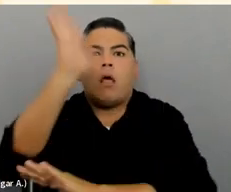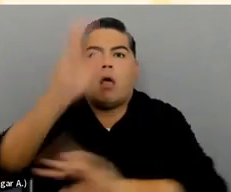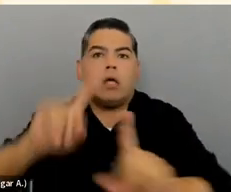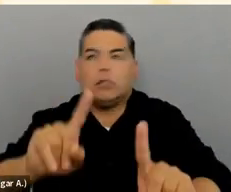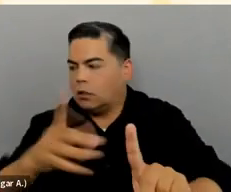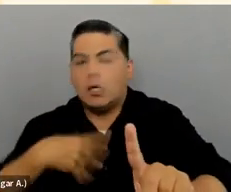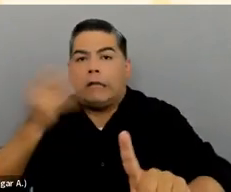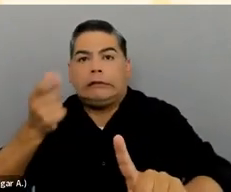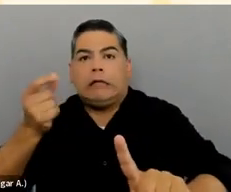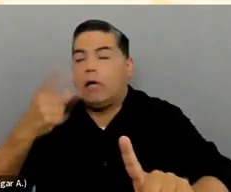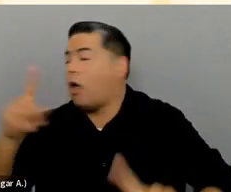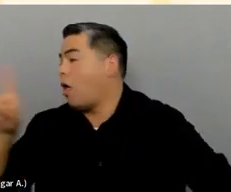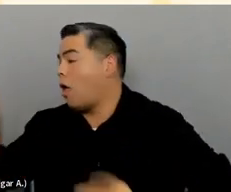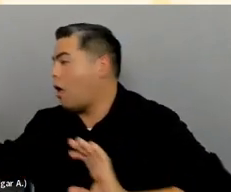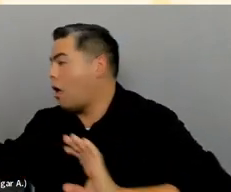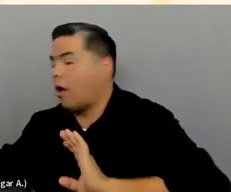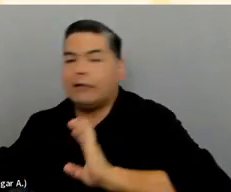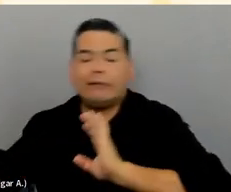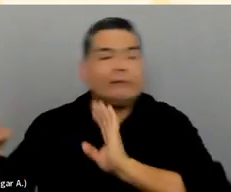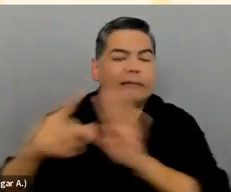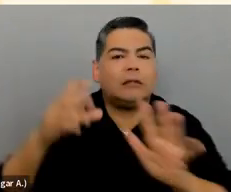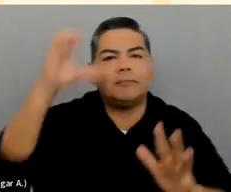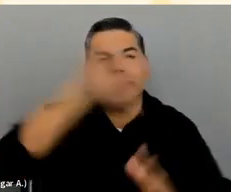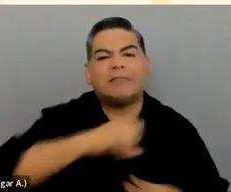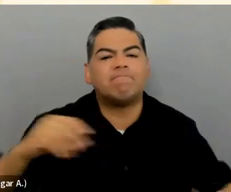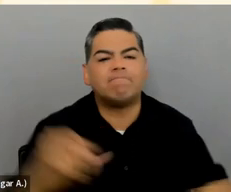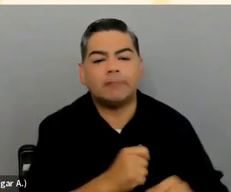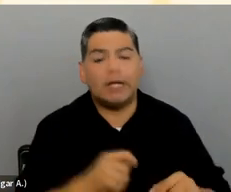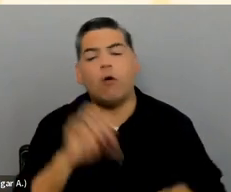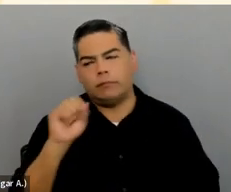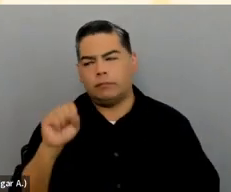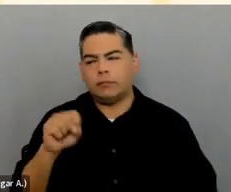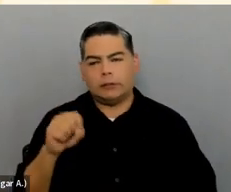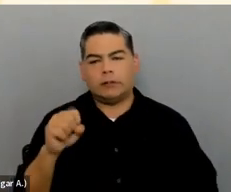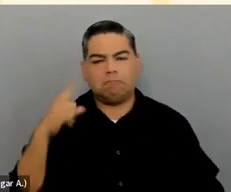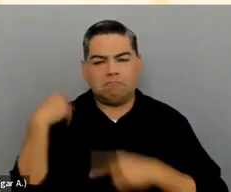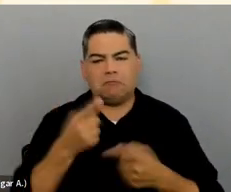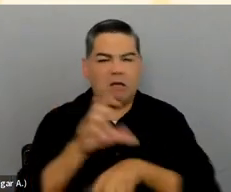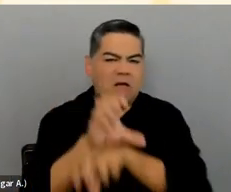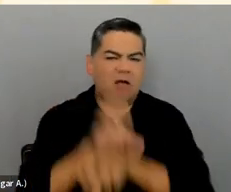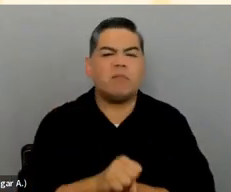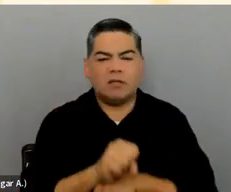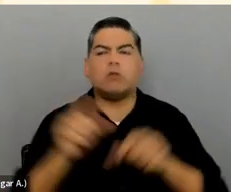So yes, that was very much a habit of what we did, for sure. I think even for something like this too.